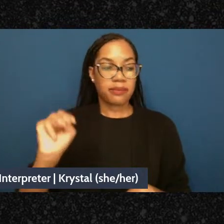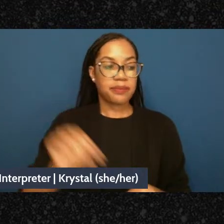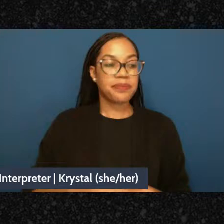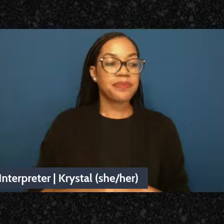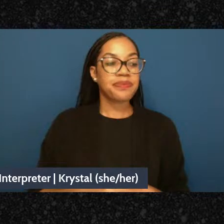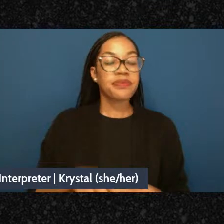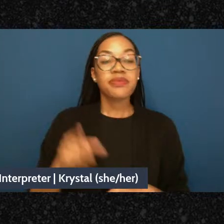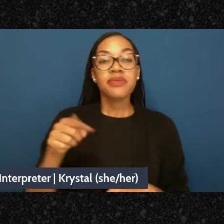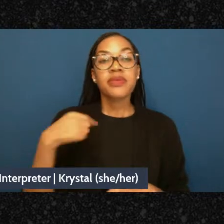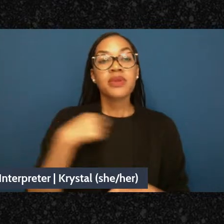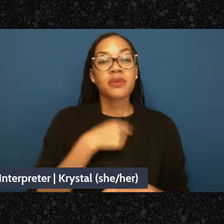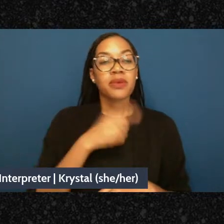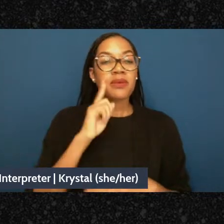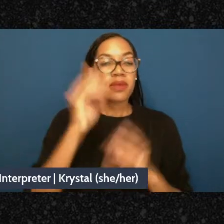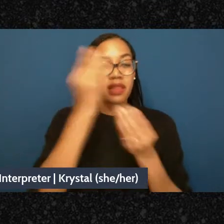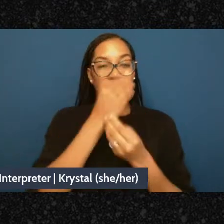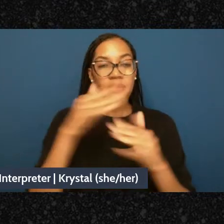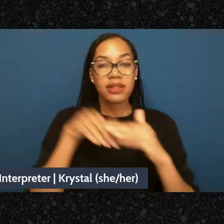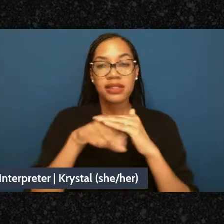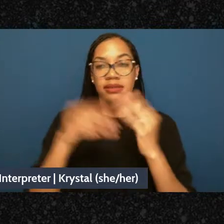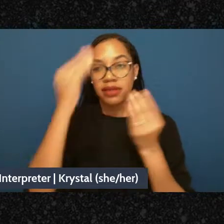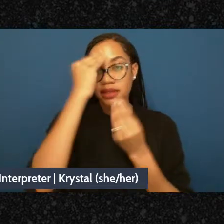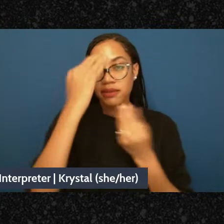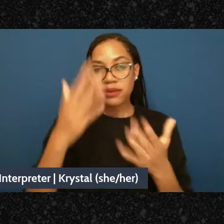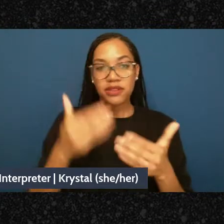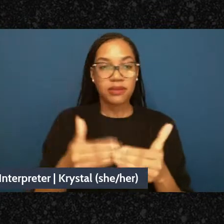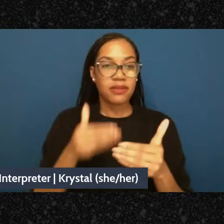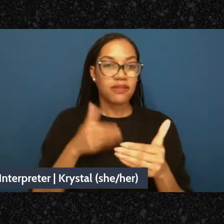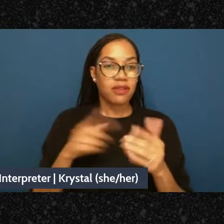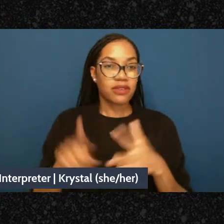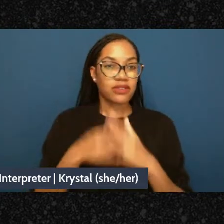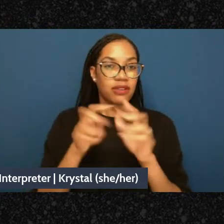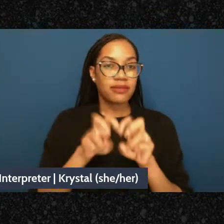and accessibility information before I turn things over to Antoinette and Lilac.